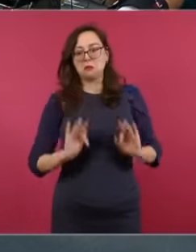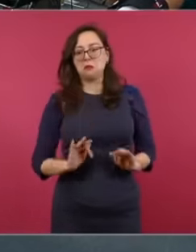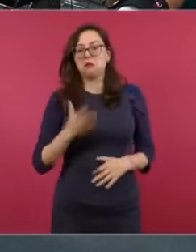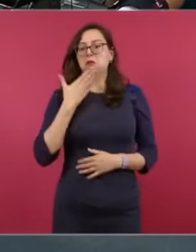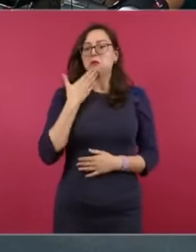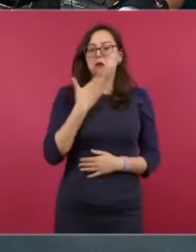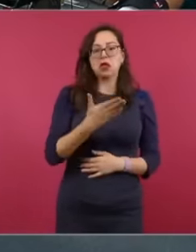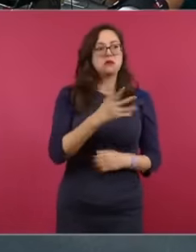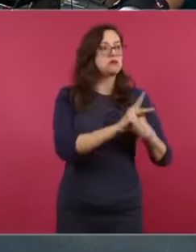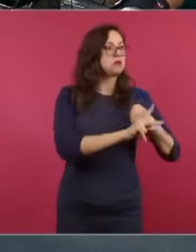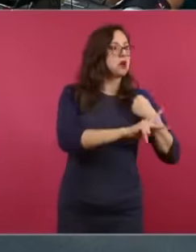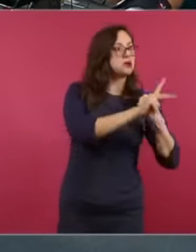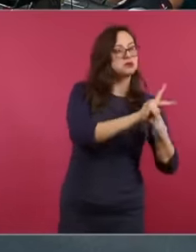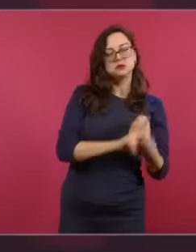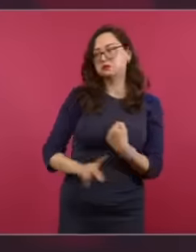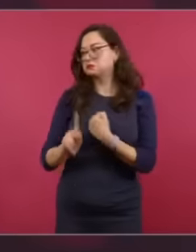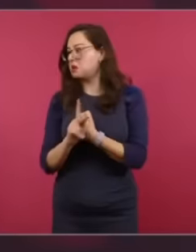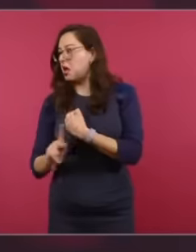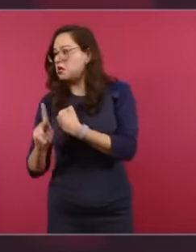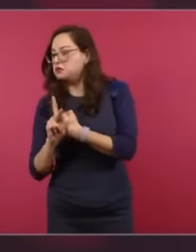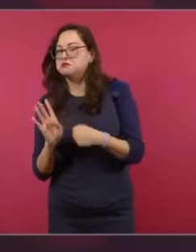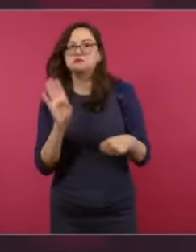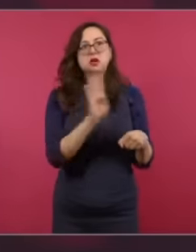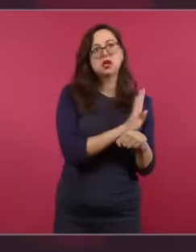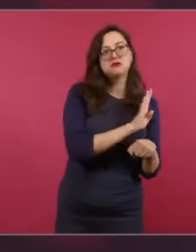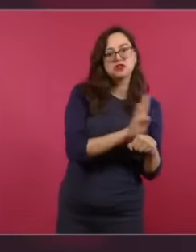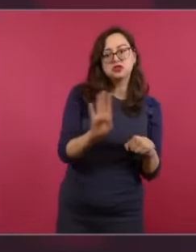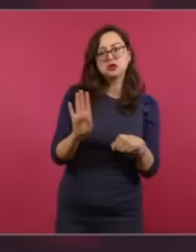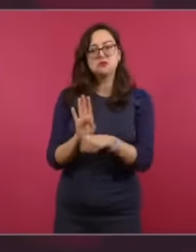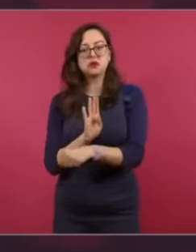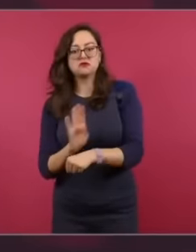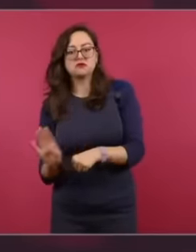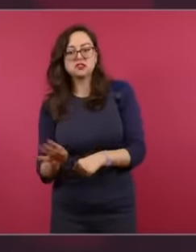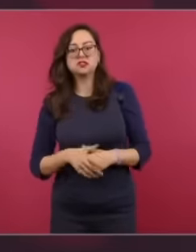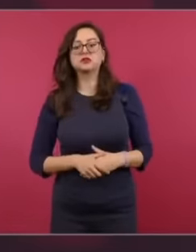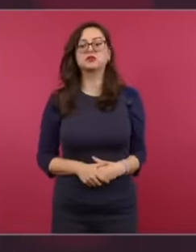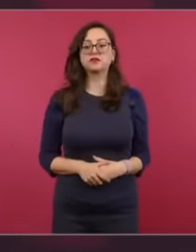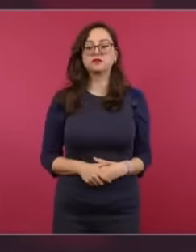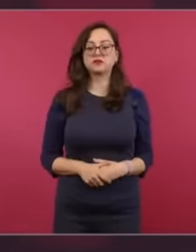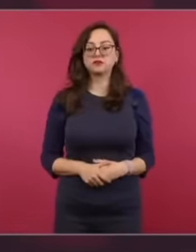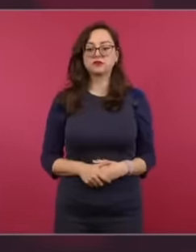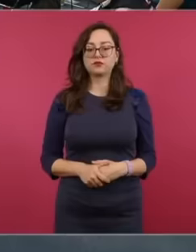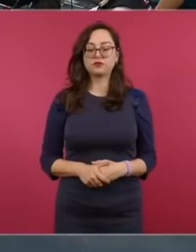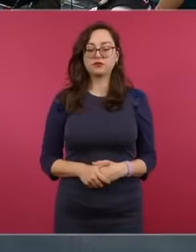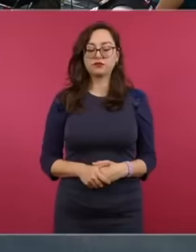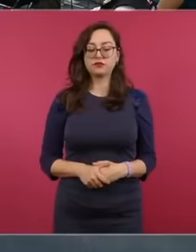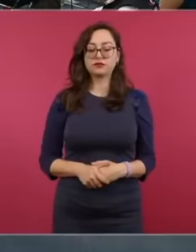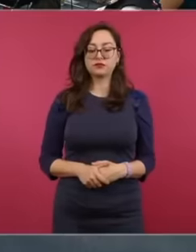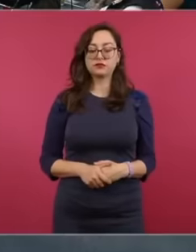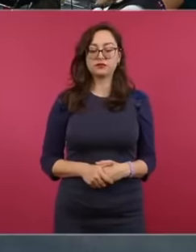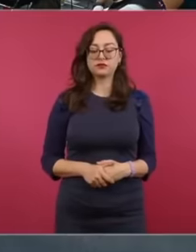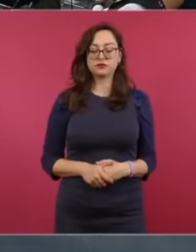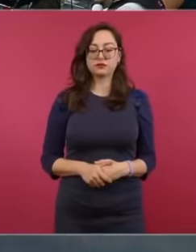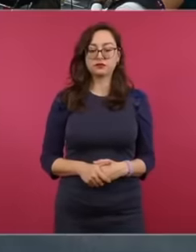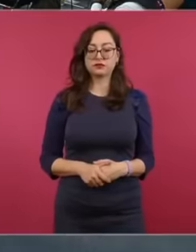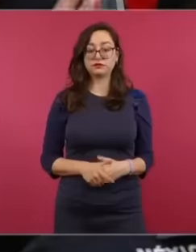the militarization of the deployment of the national guard to the southern border of Mexico